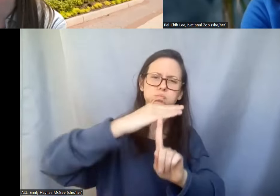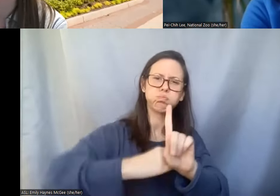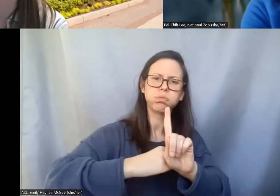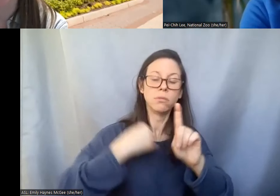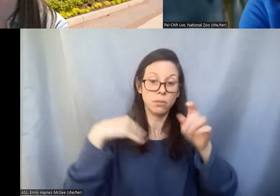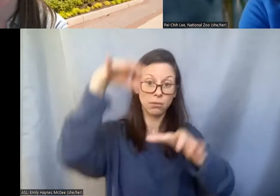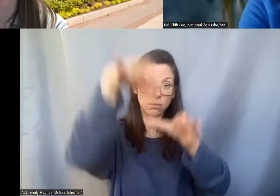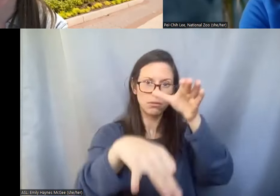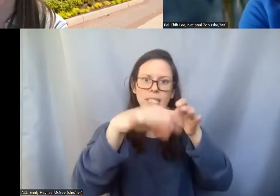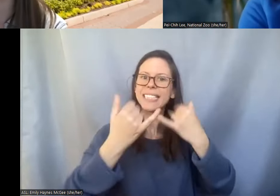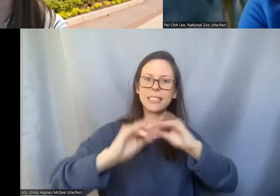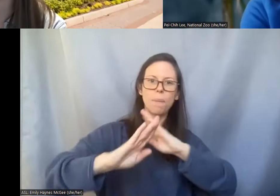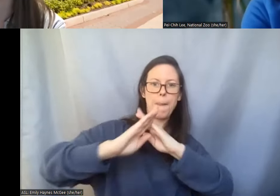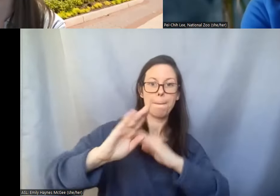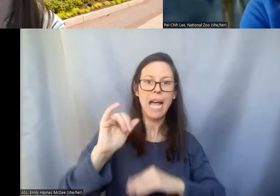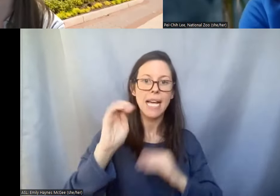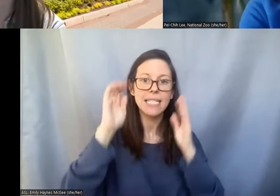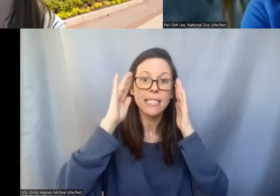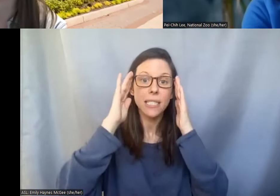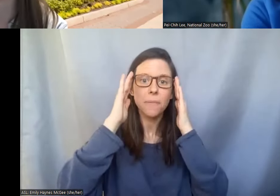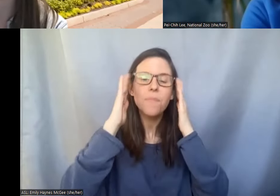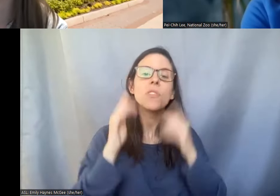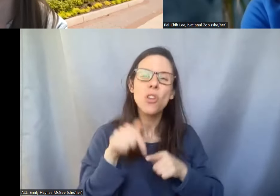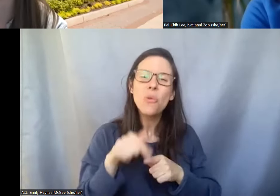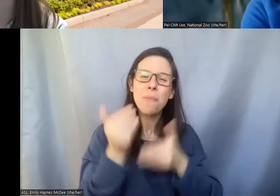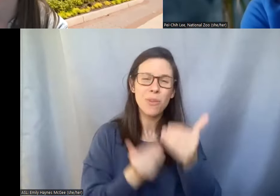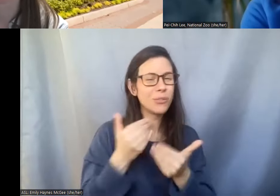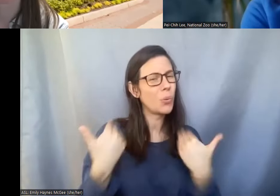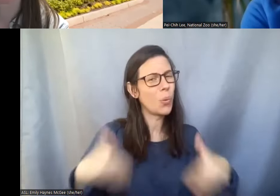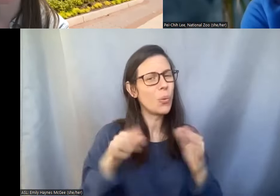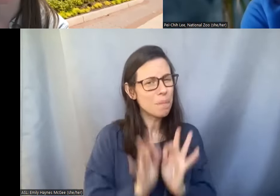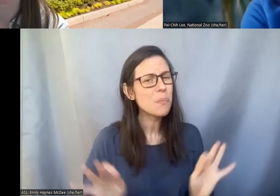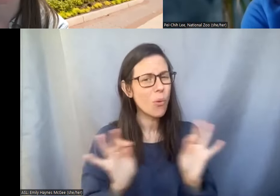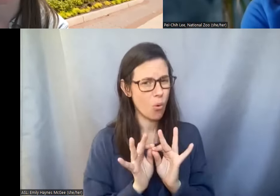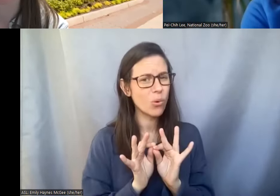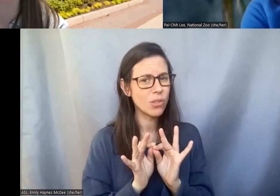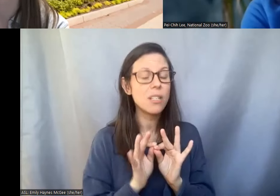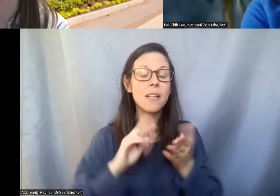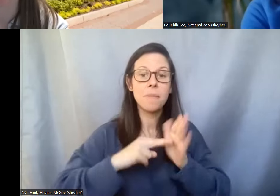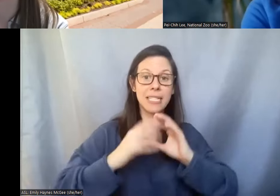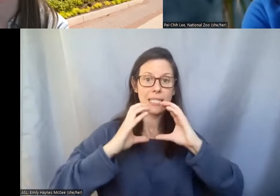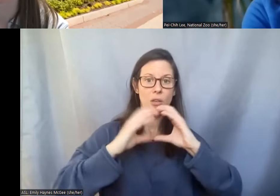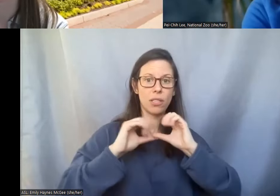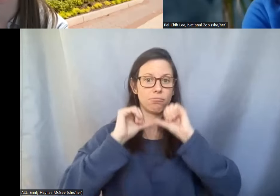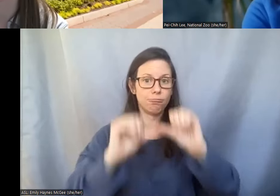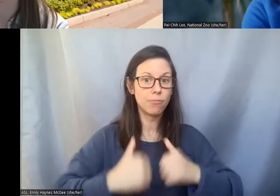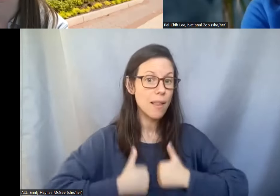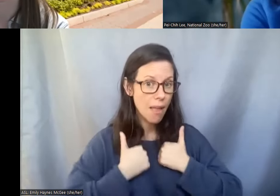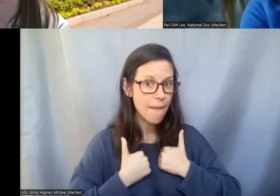So this process is extremely important to keep the cells alive after we thaw them back up.